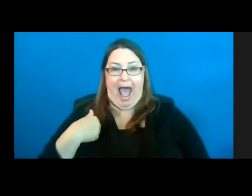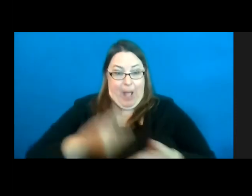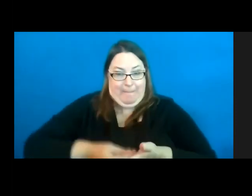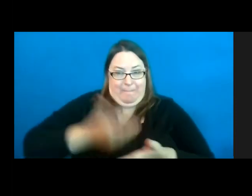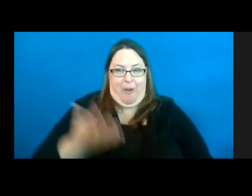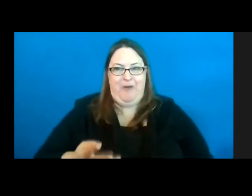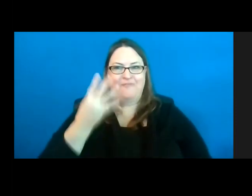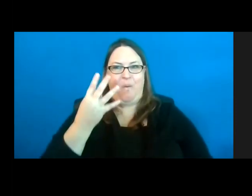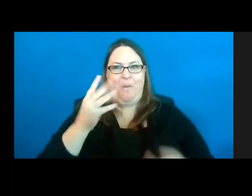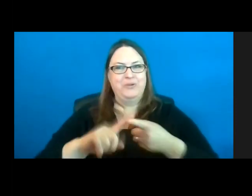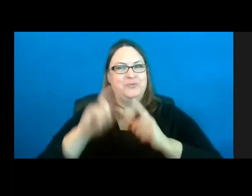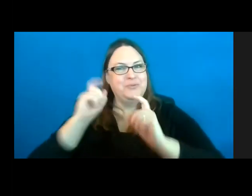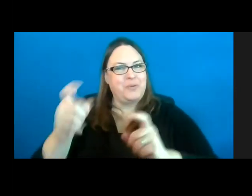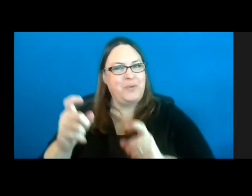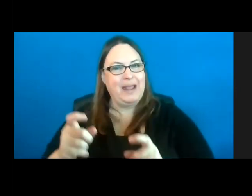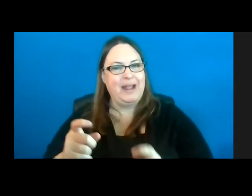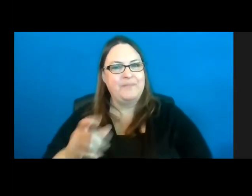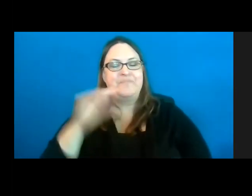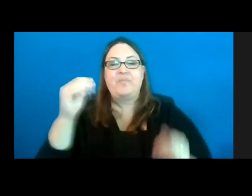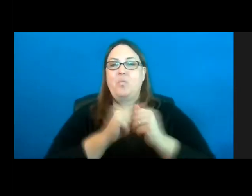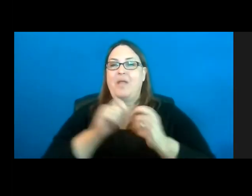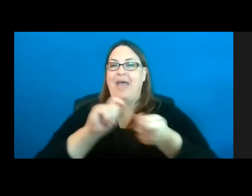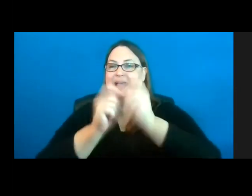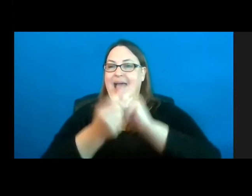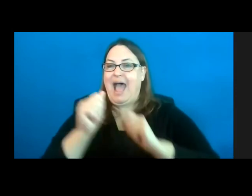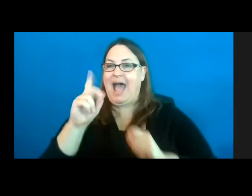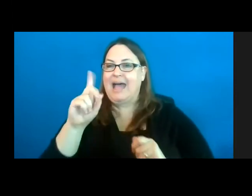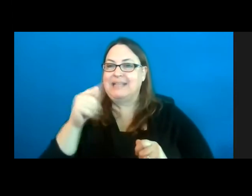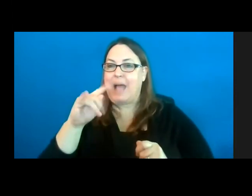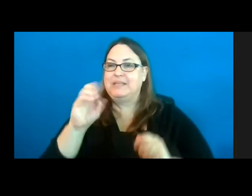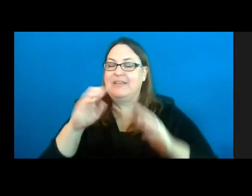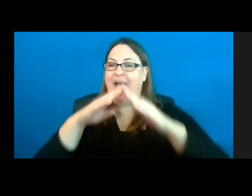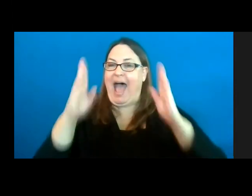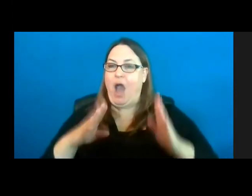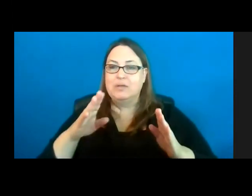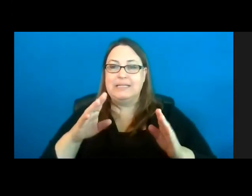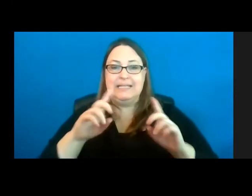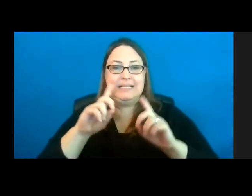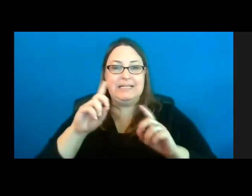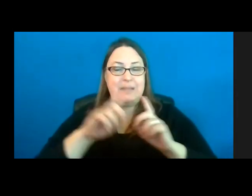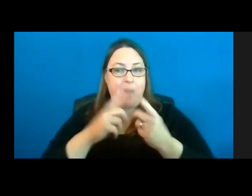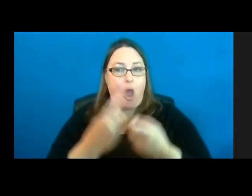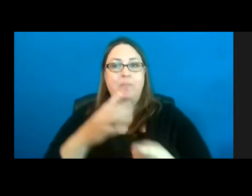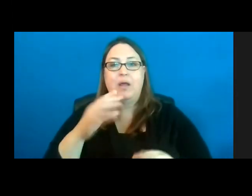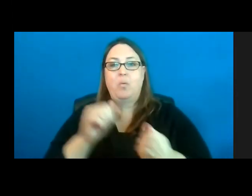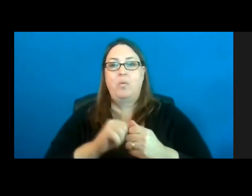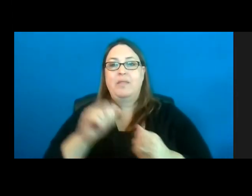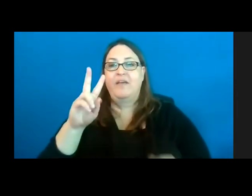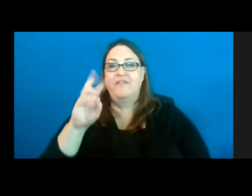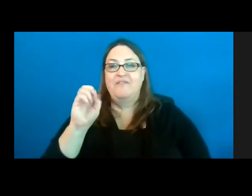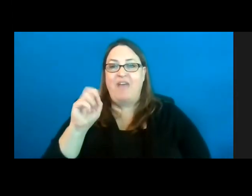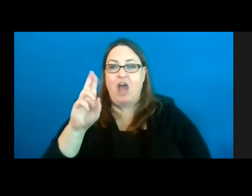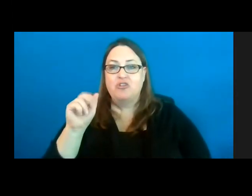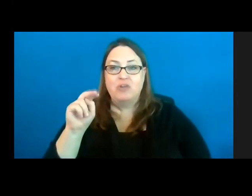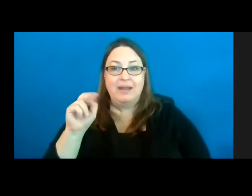I’ve gotten with the Adaptive Housing Department with the Veterans Affairs for older generations,